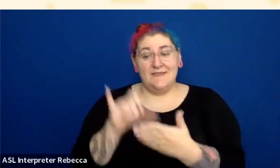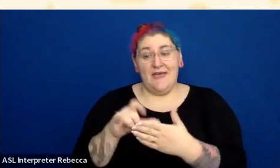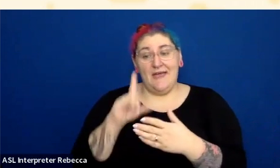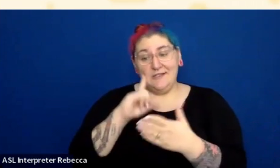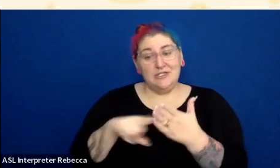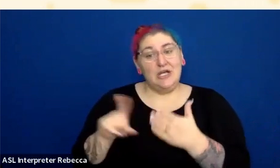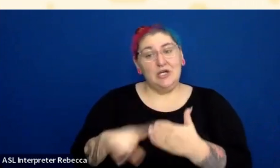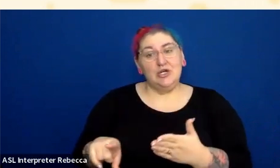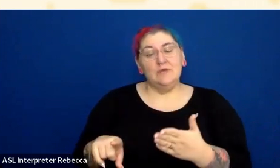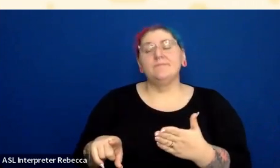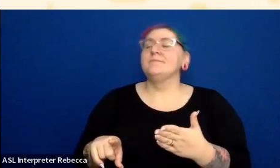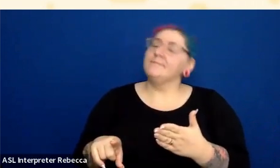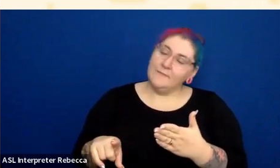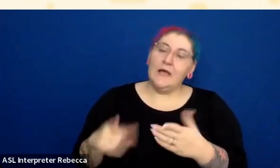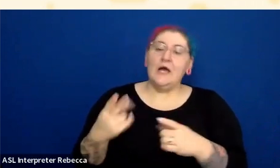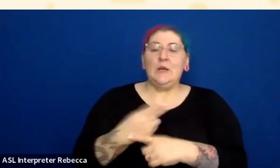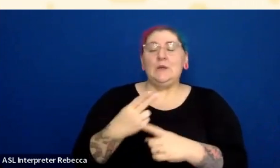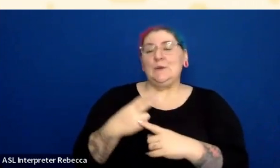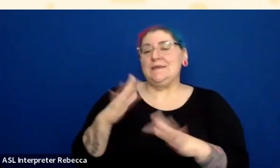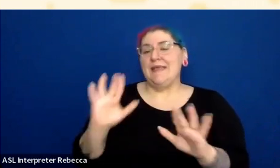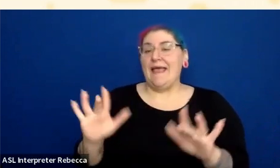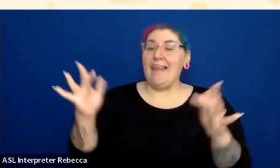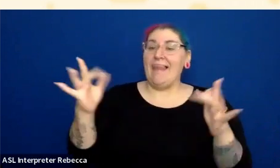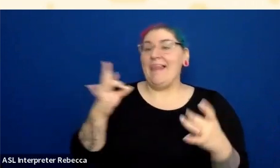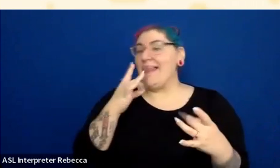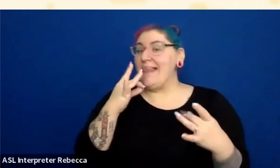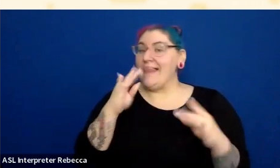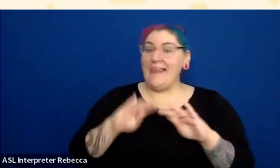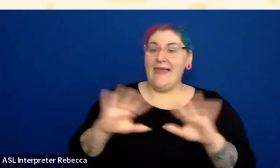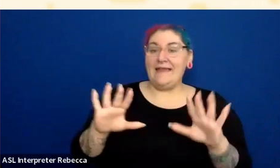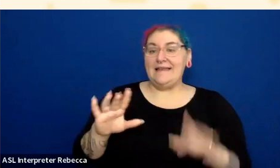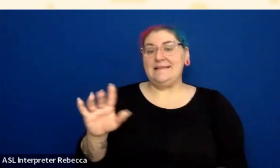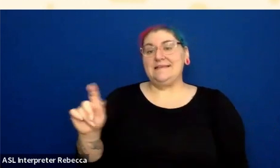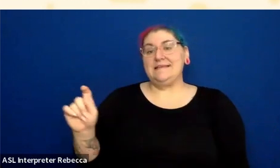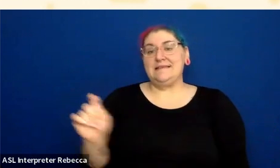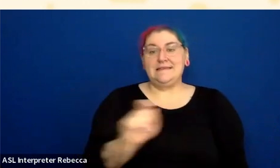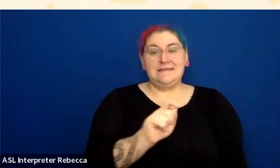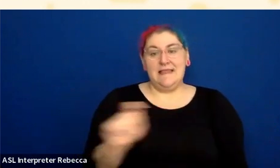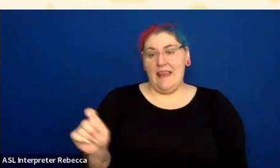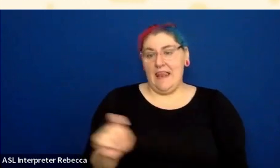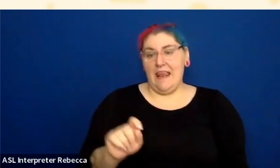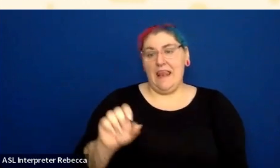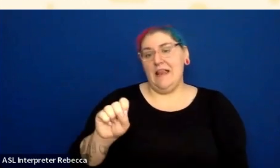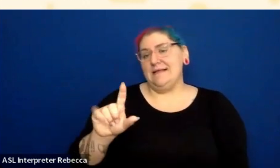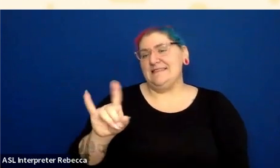and that just tries to change the lightness and darkness of that same keyword color. So that's not going to work.